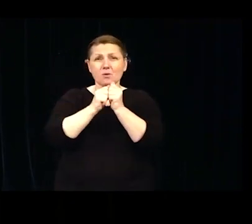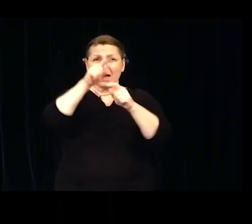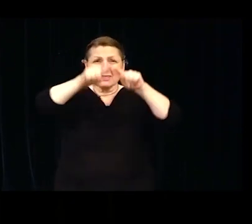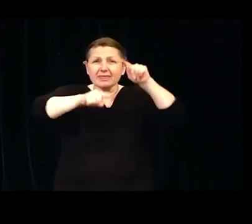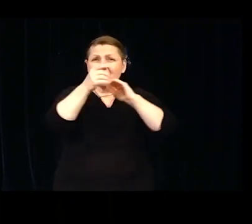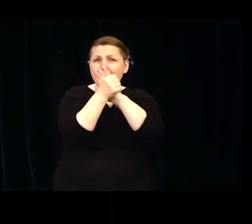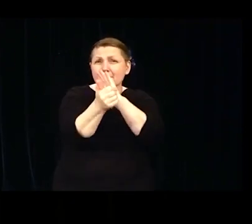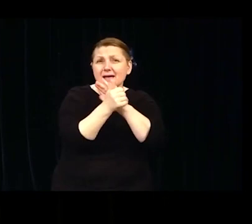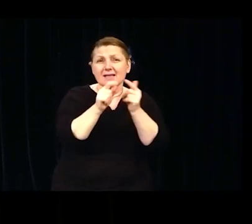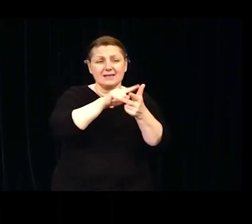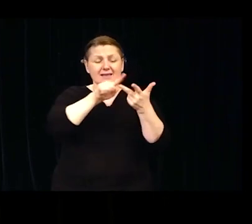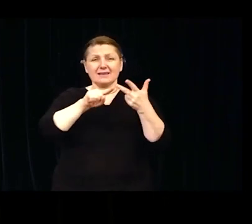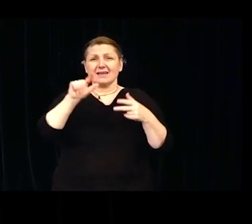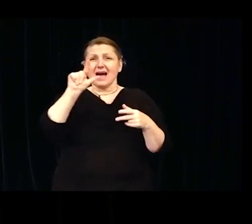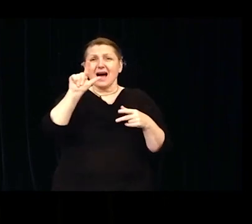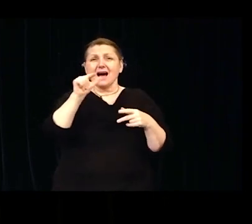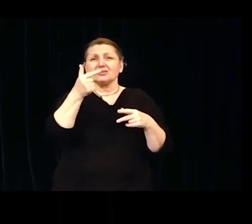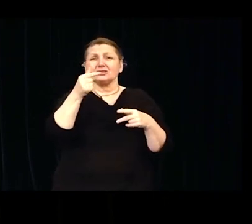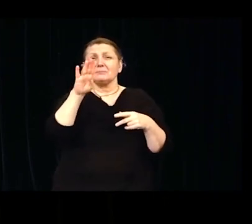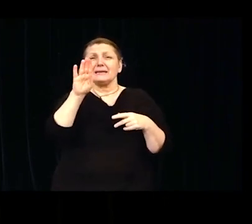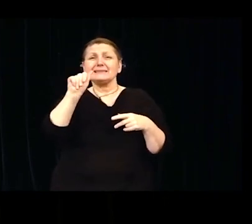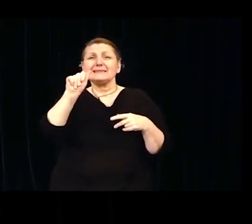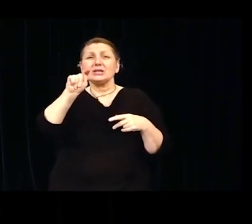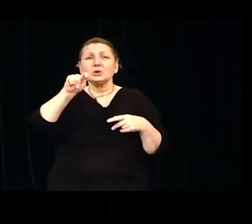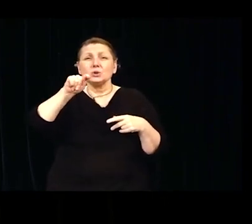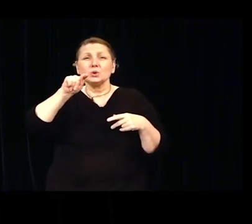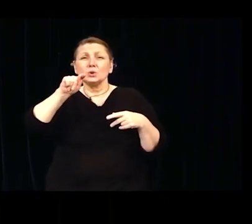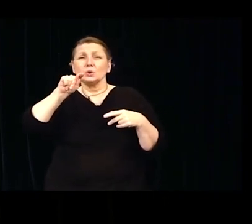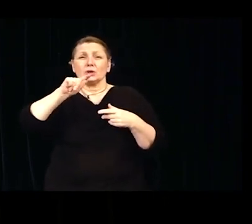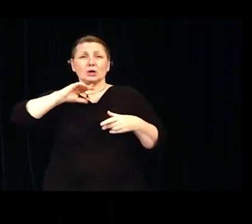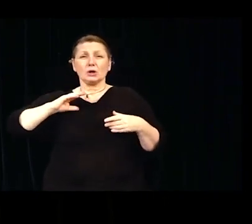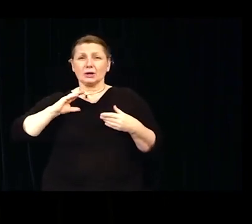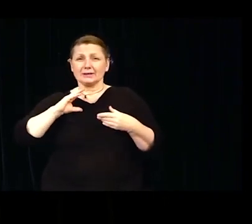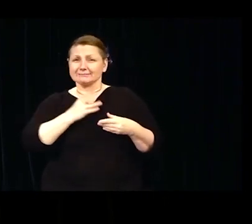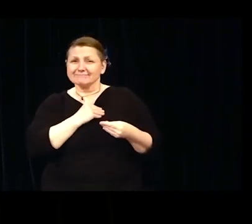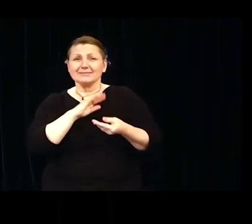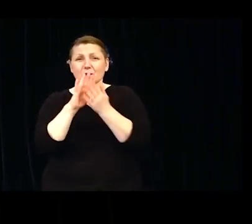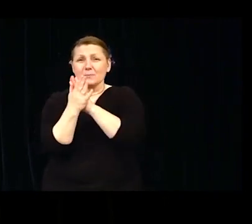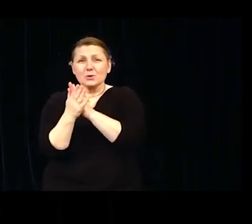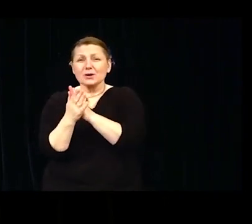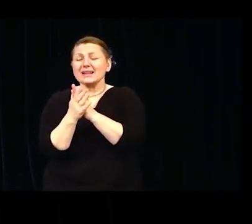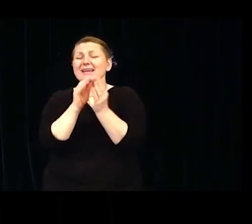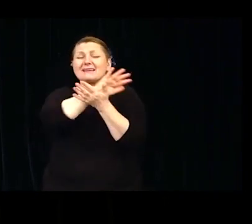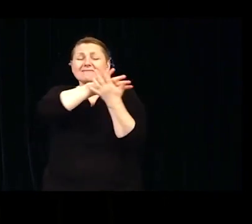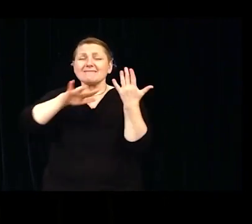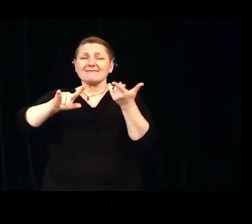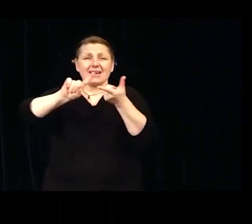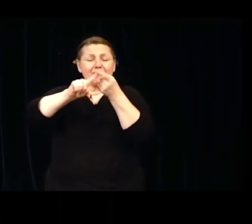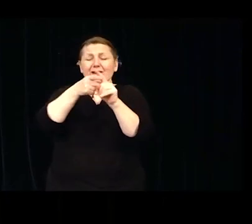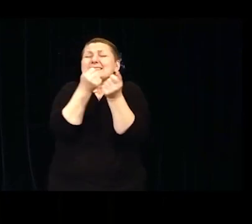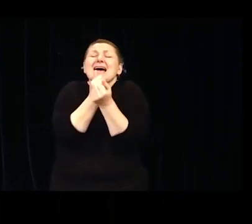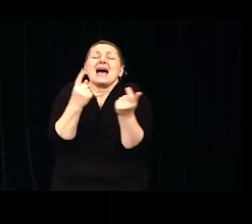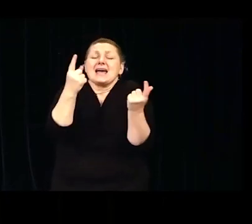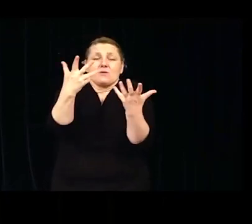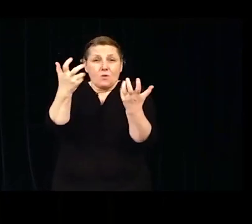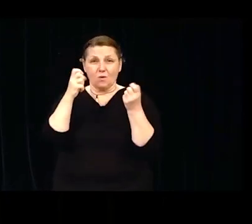the LGBTQ community, veterans, and anyone who wants an education. No matter where you coming from